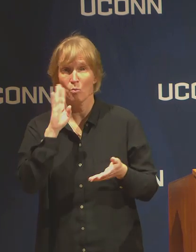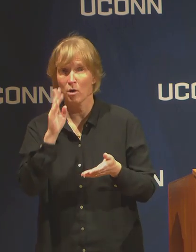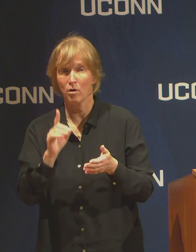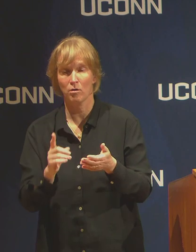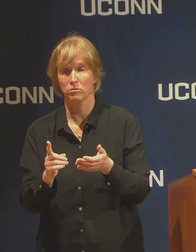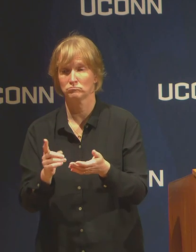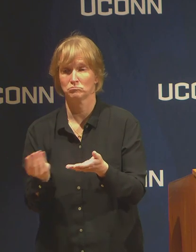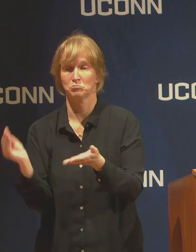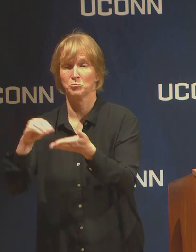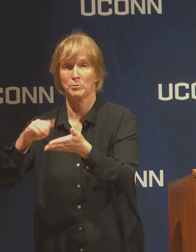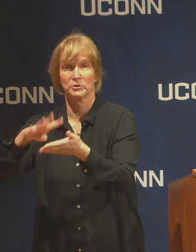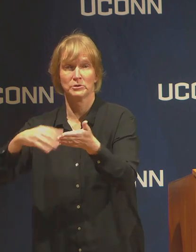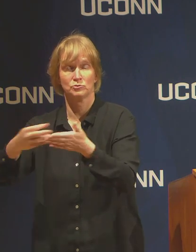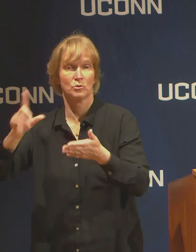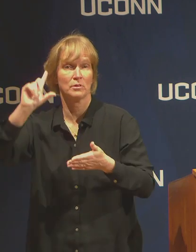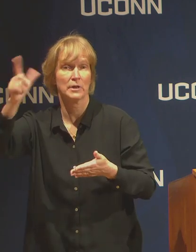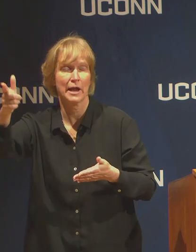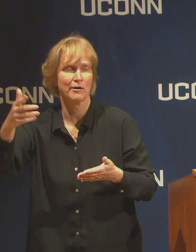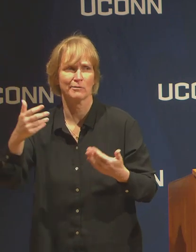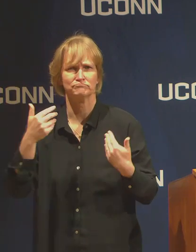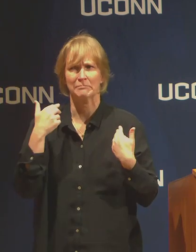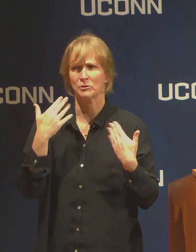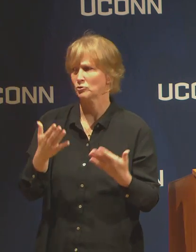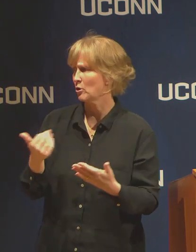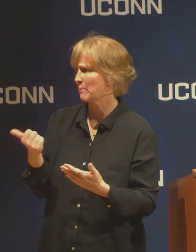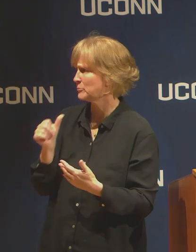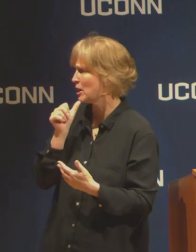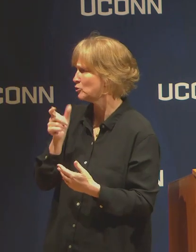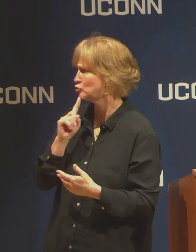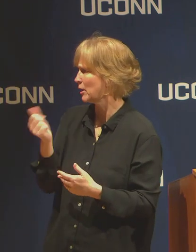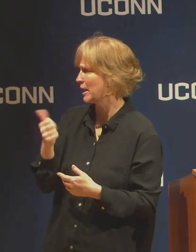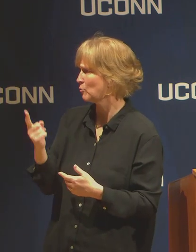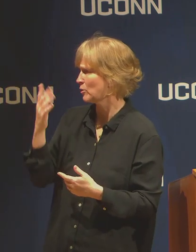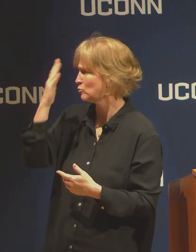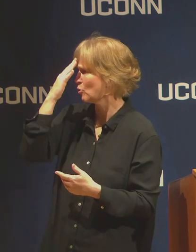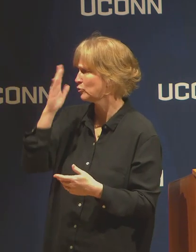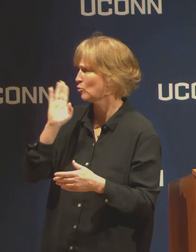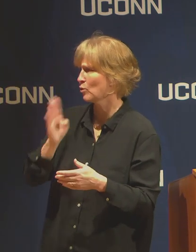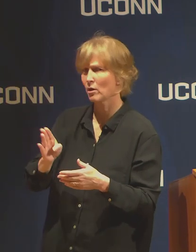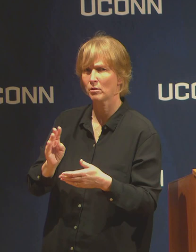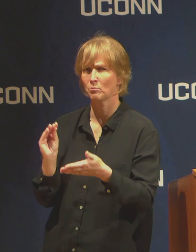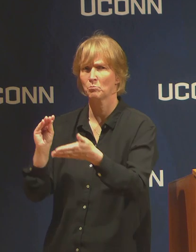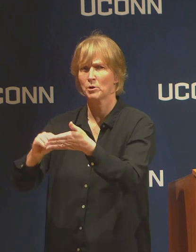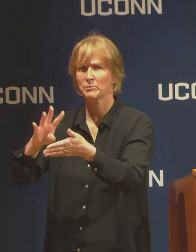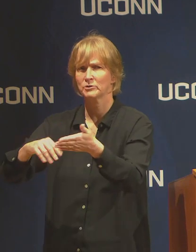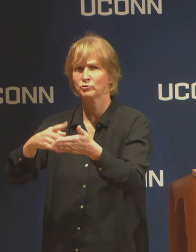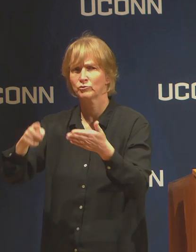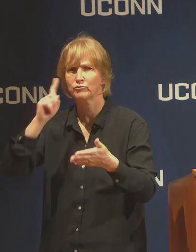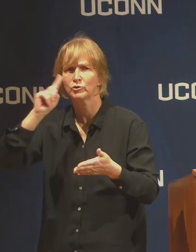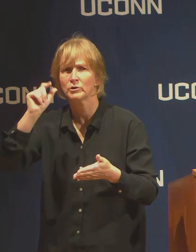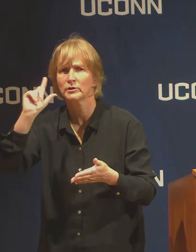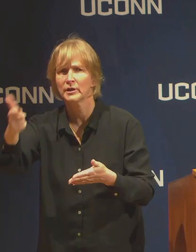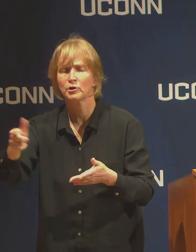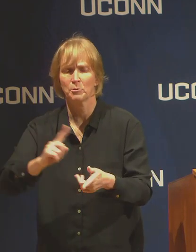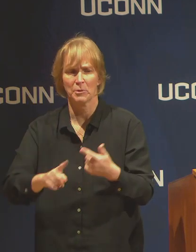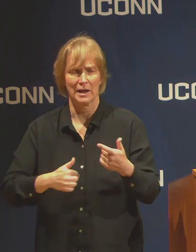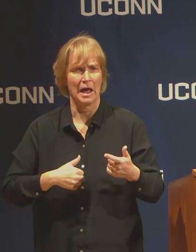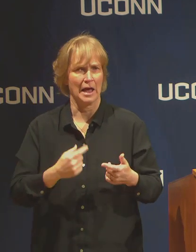I'm not sure anyone has that answer handy. But I suspect that they're just cancelled subject to